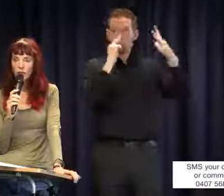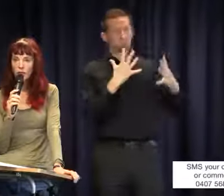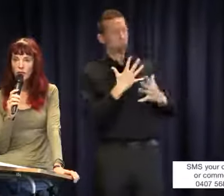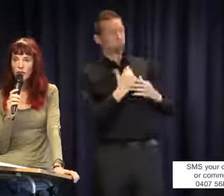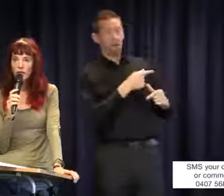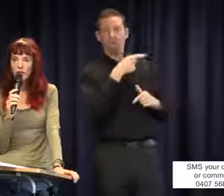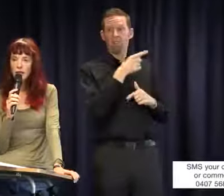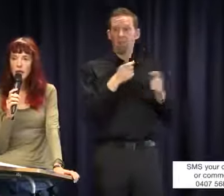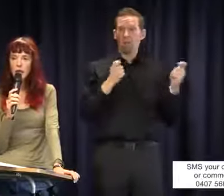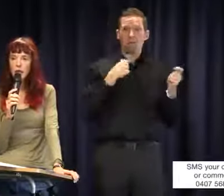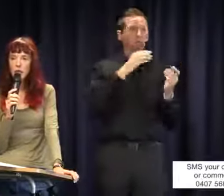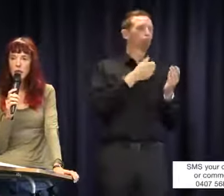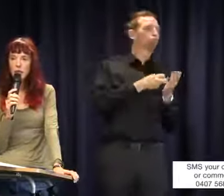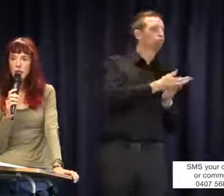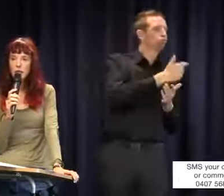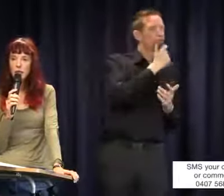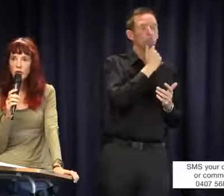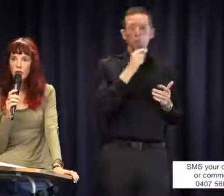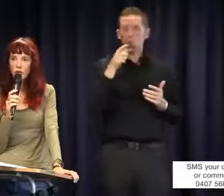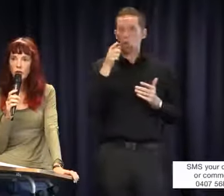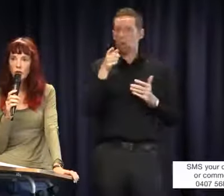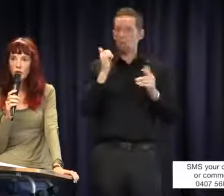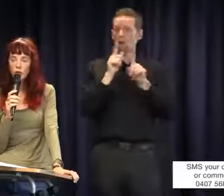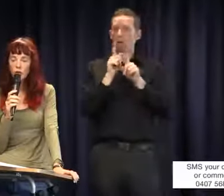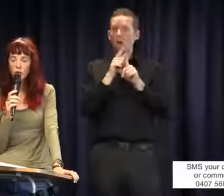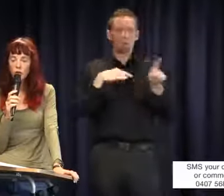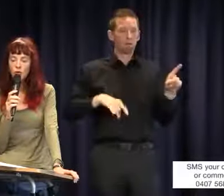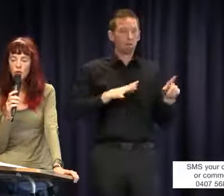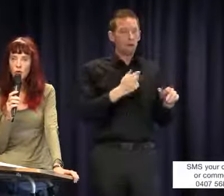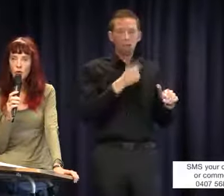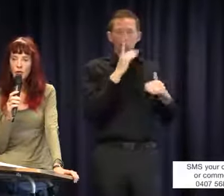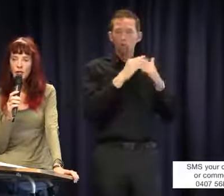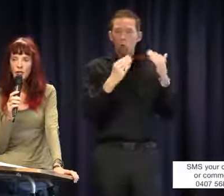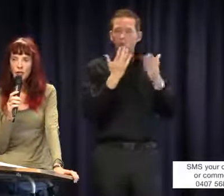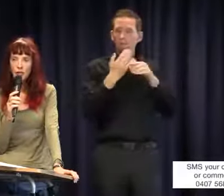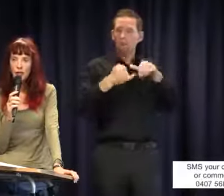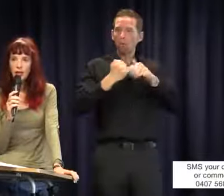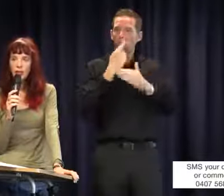like with the funding that sometimes you have spent $100 on medical reports to receive.